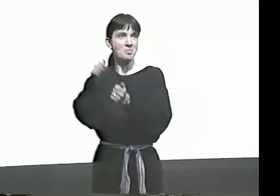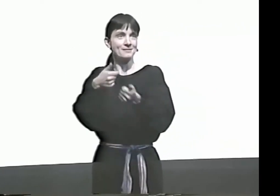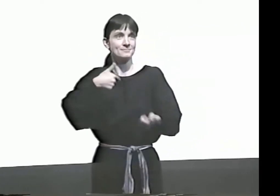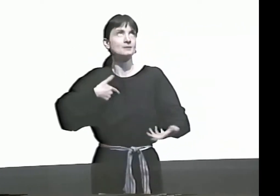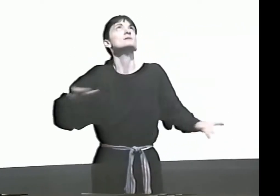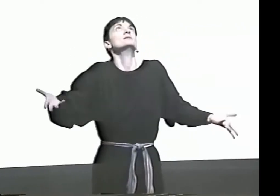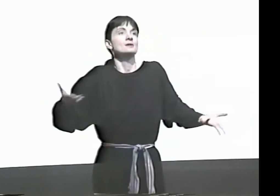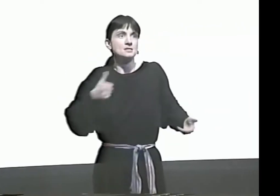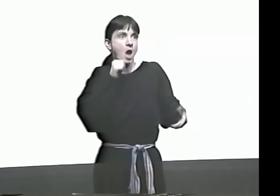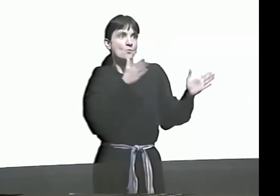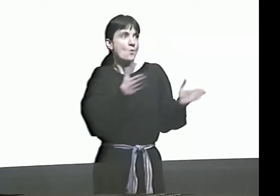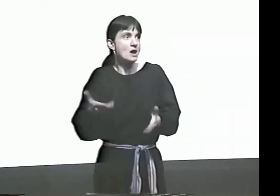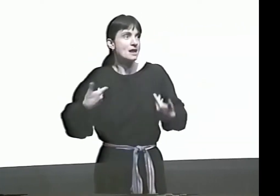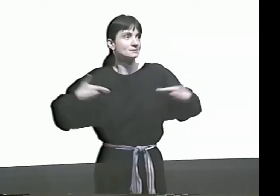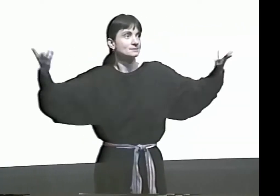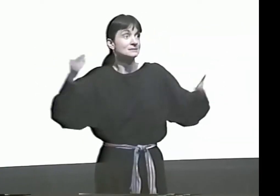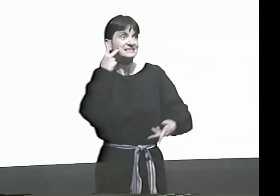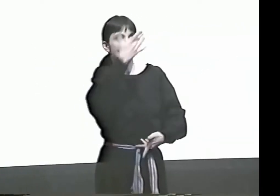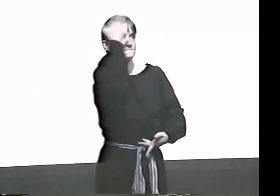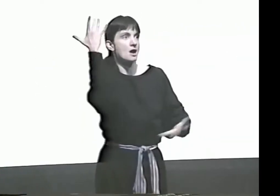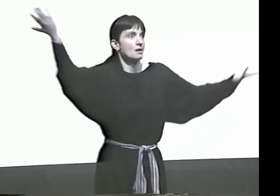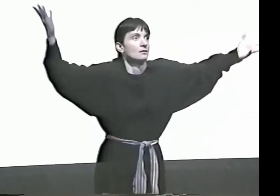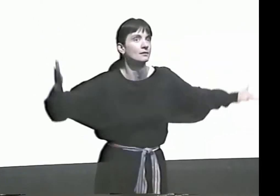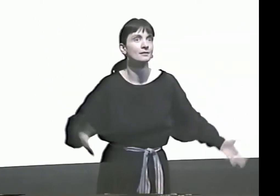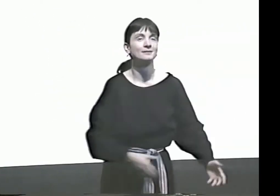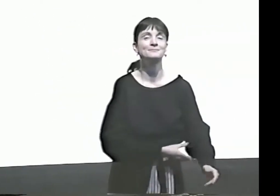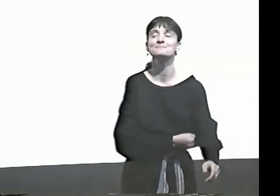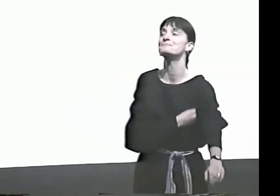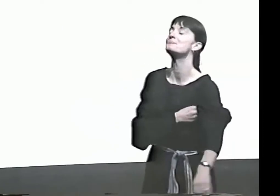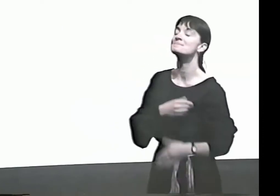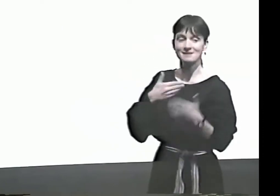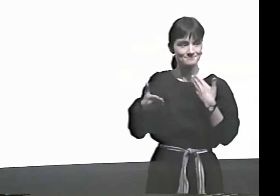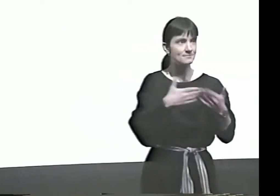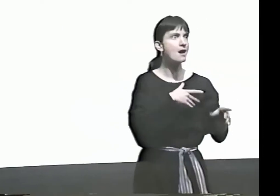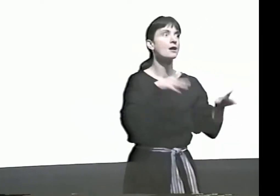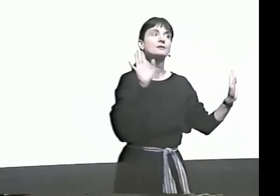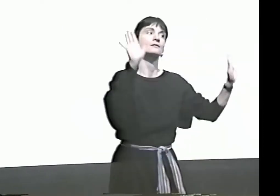AND I DON'T HAVE THAT POEM WITH ME. GUESS I'M NOT ORGANIZED. YOU SEE? I TOLD YOU. I FORGET THINGS.